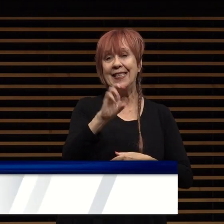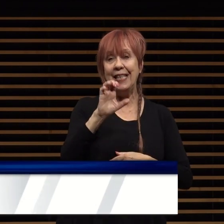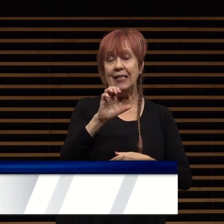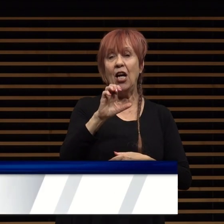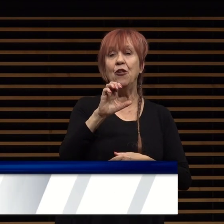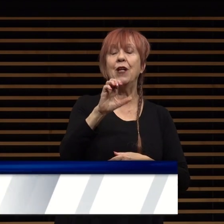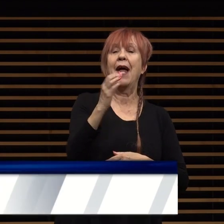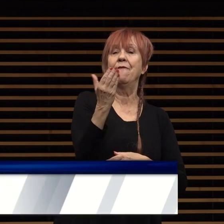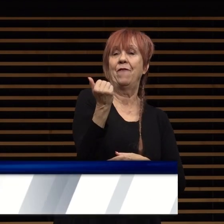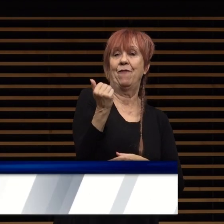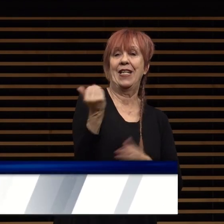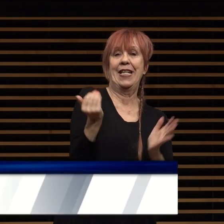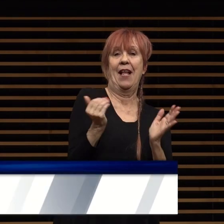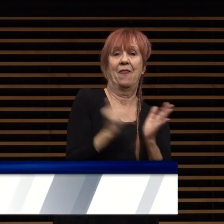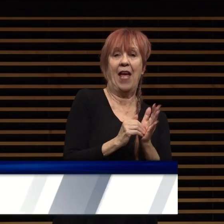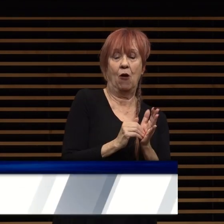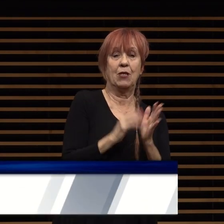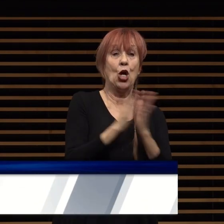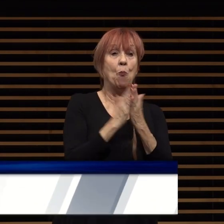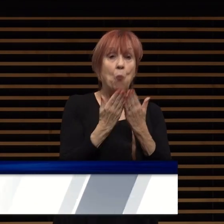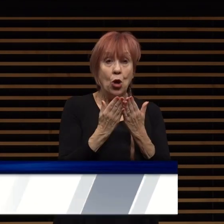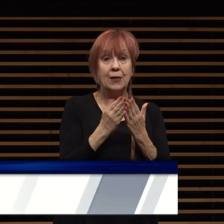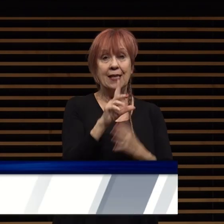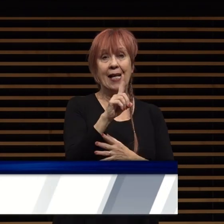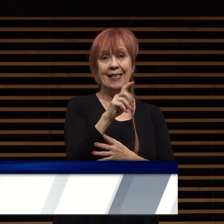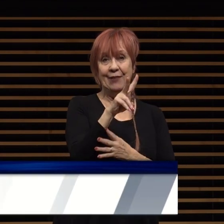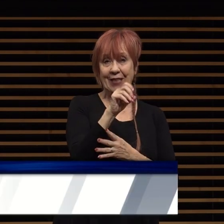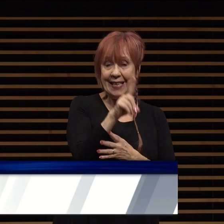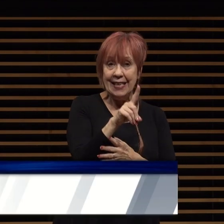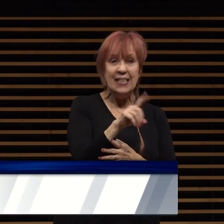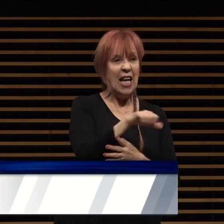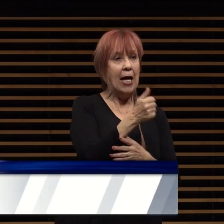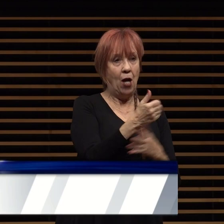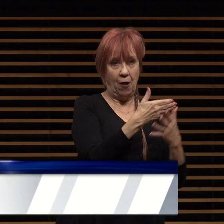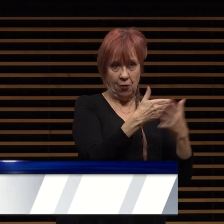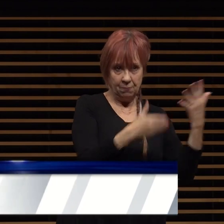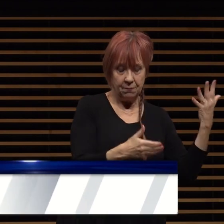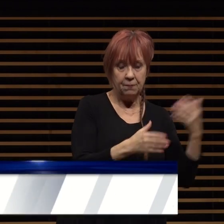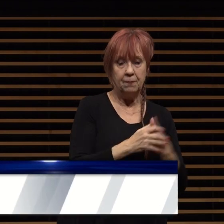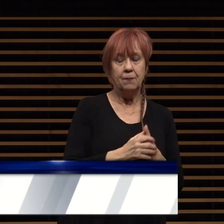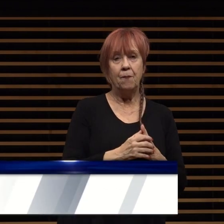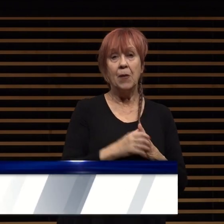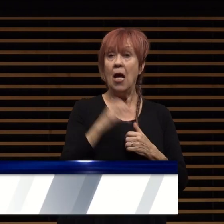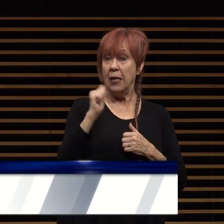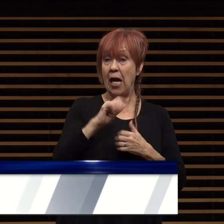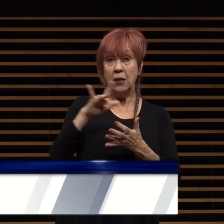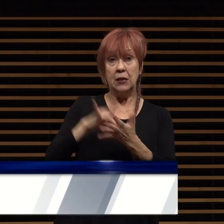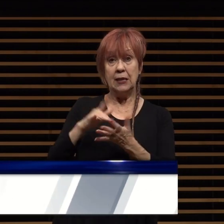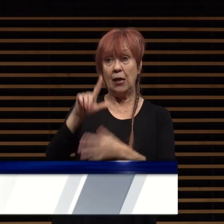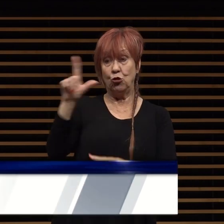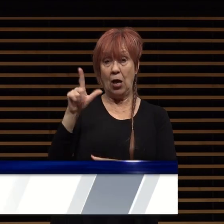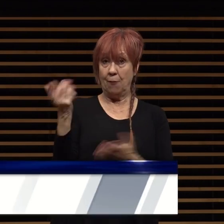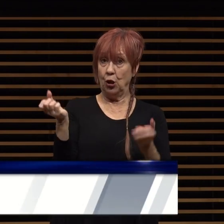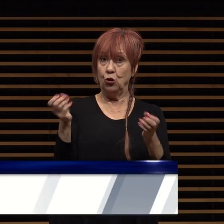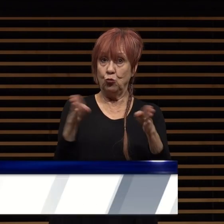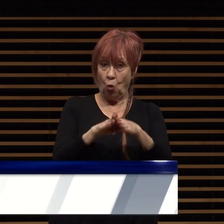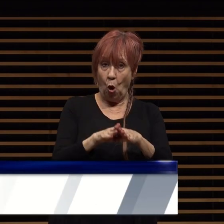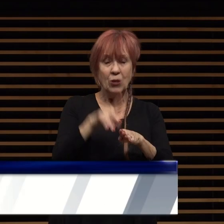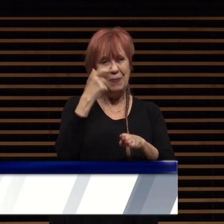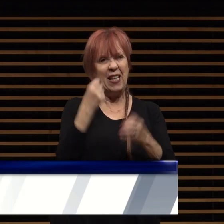000 books dvds and other collections although our central library remains